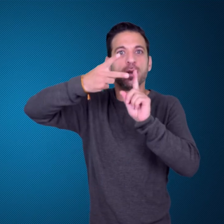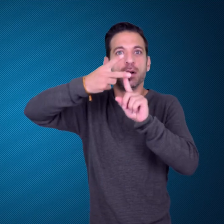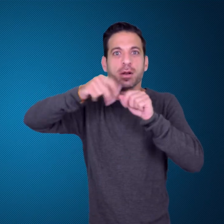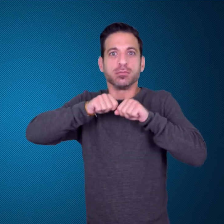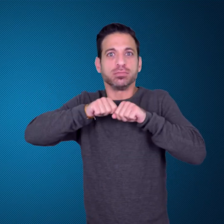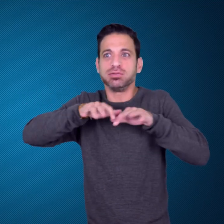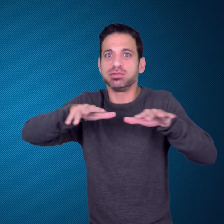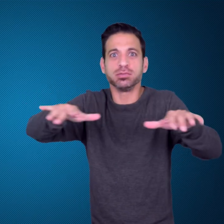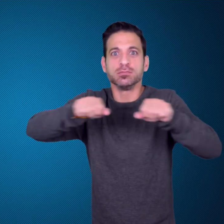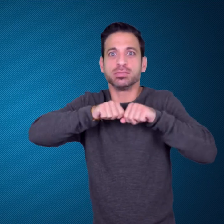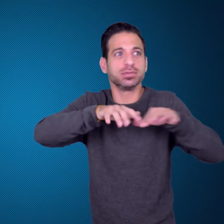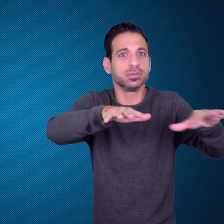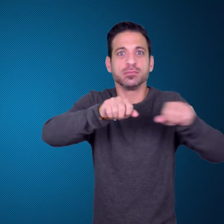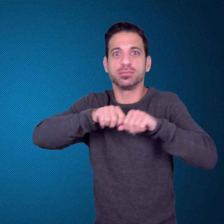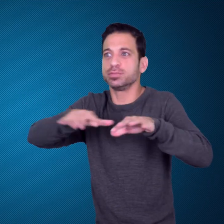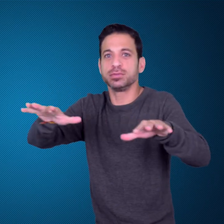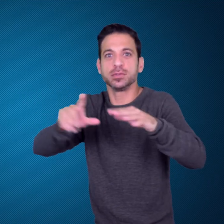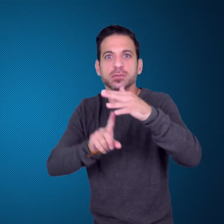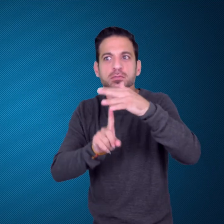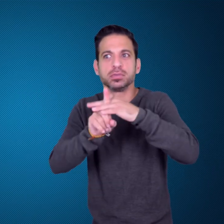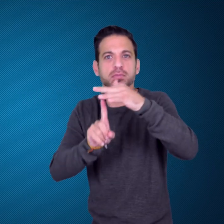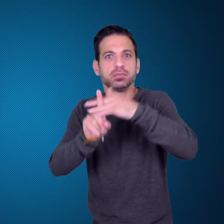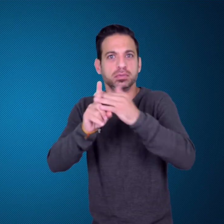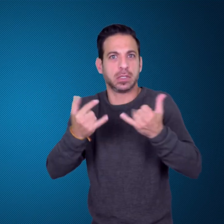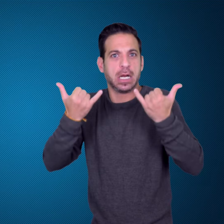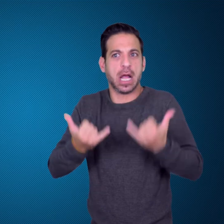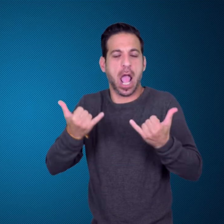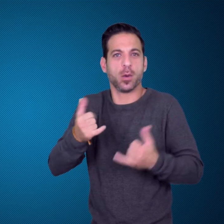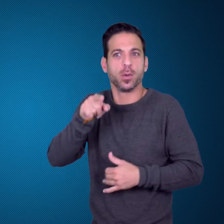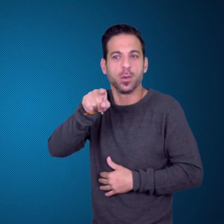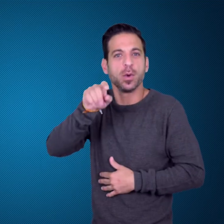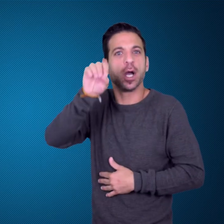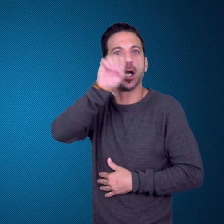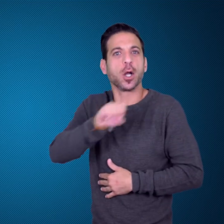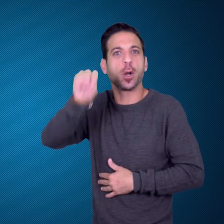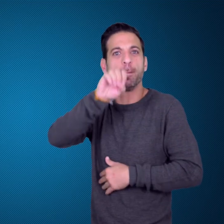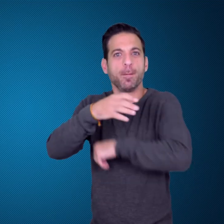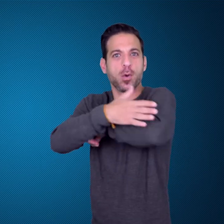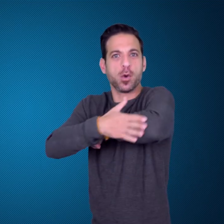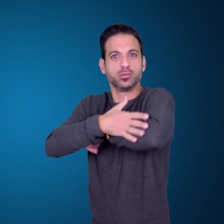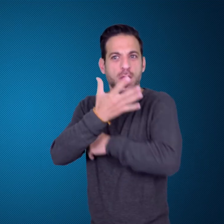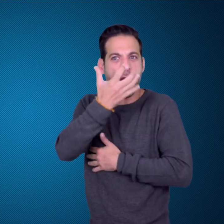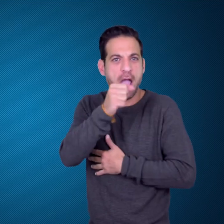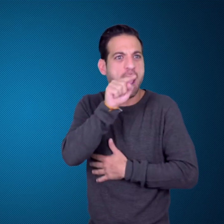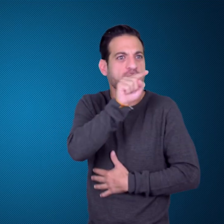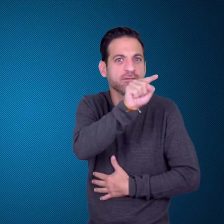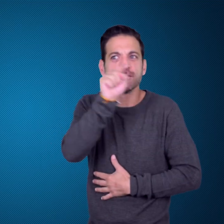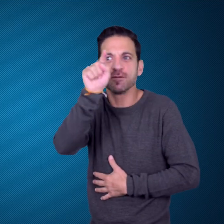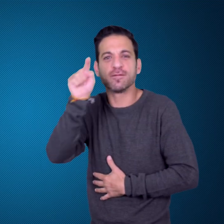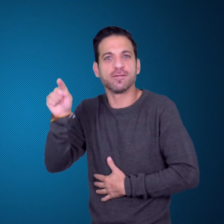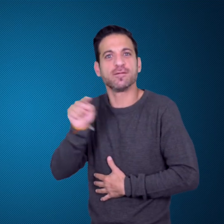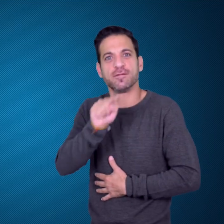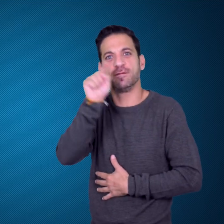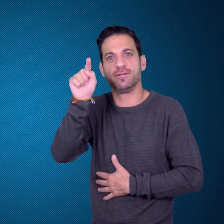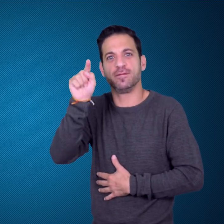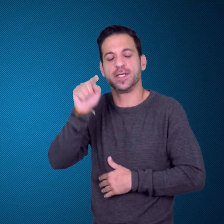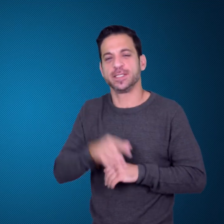beginning to spike some of the EU countries.